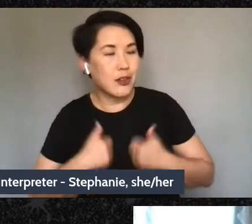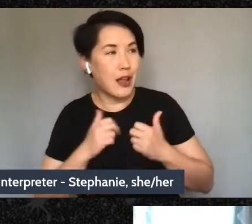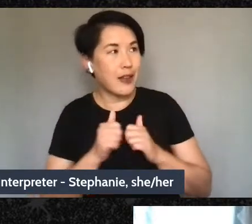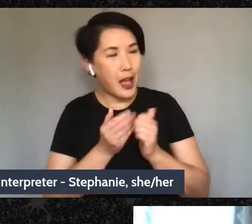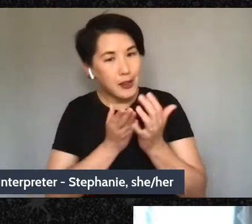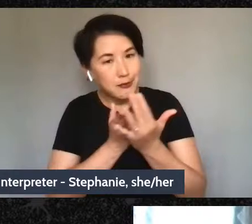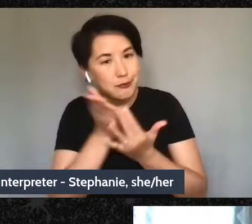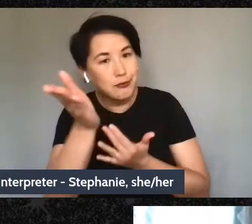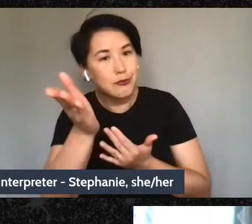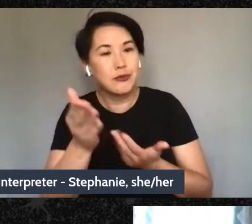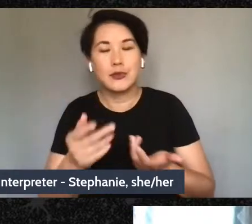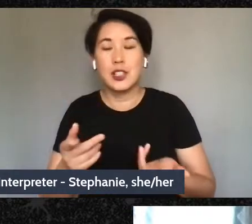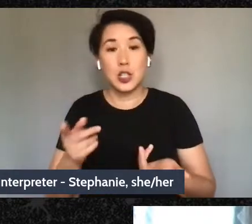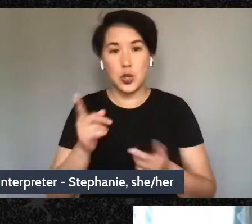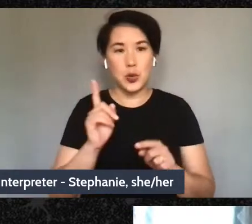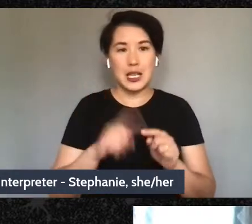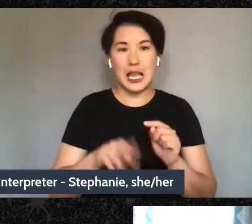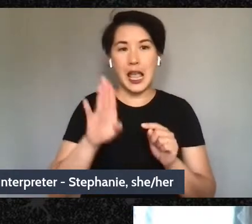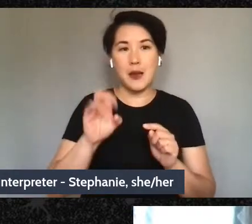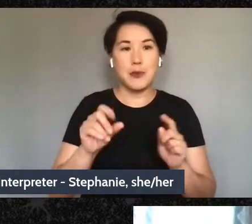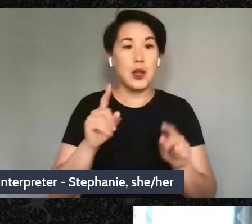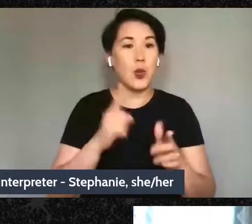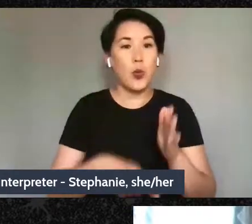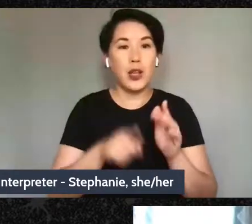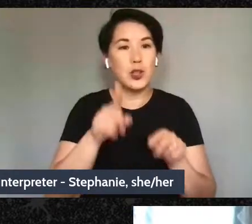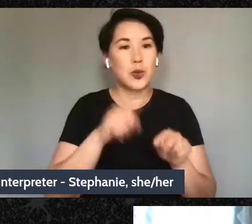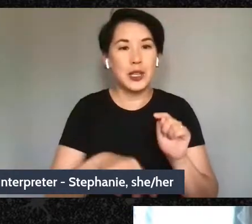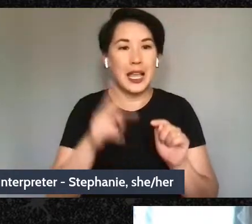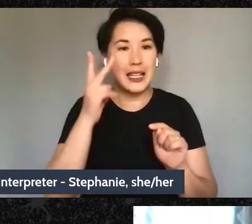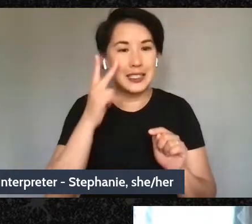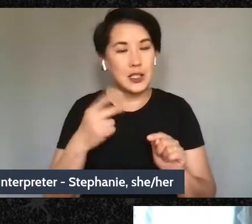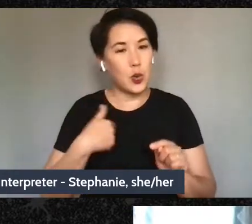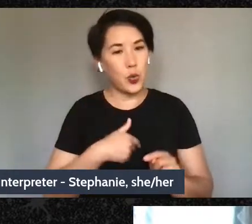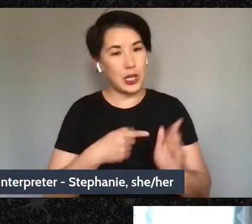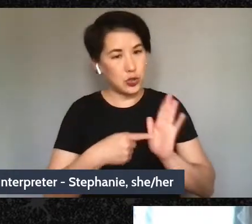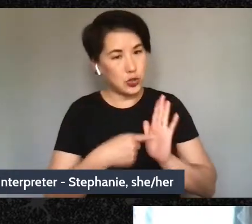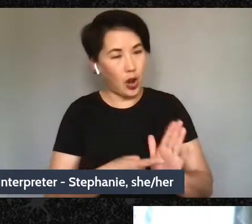what you can't see so we show them what they can be we show them as ways to make it through